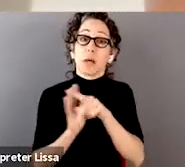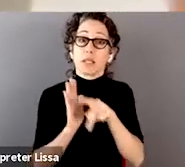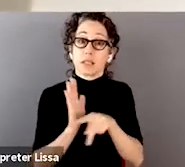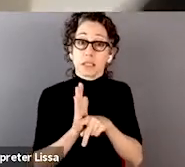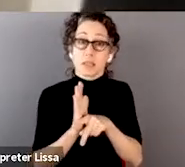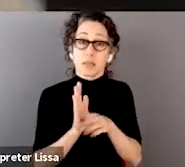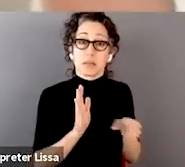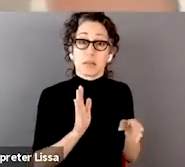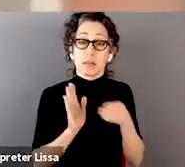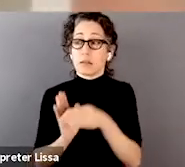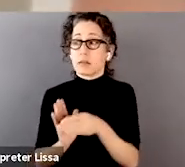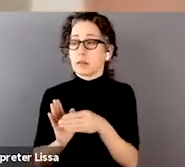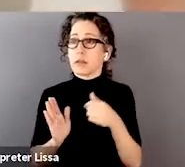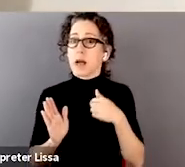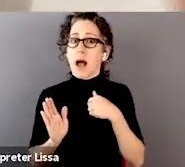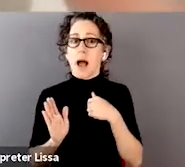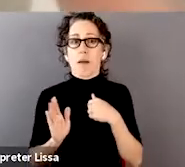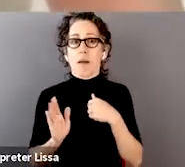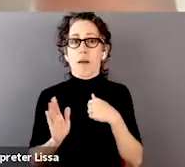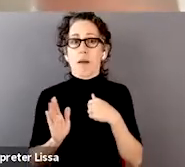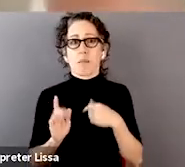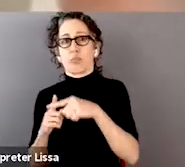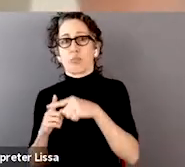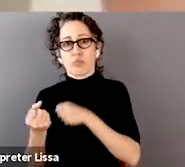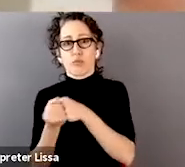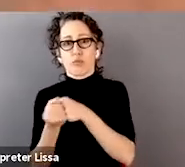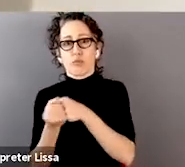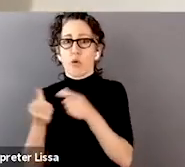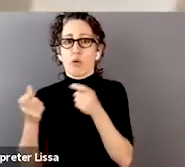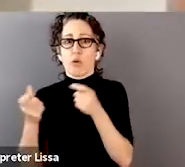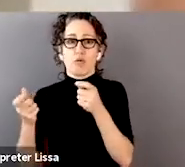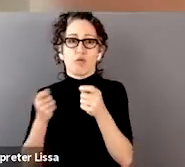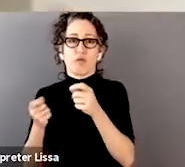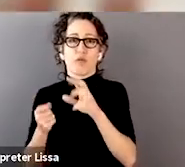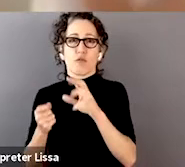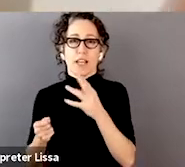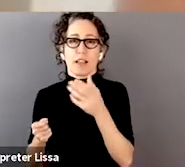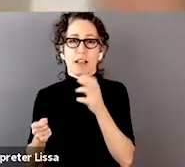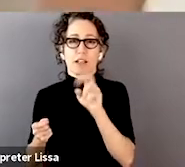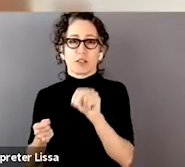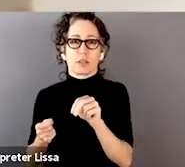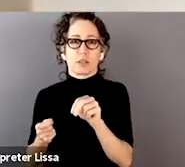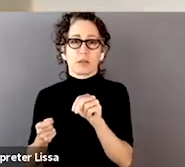I'm very pro-regulation, for what it's worth, of technology and machine learning,